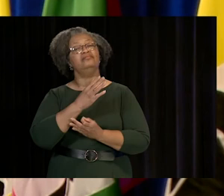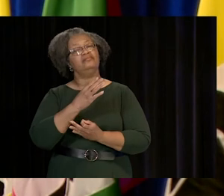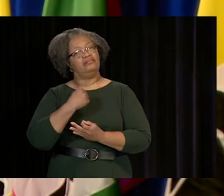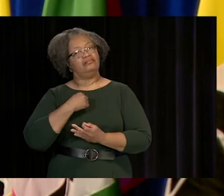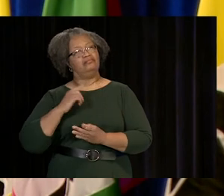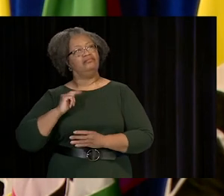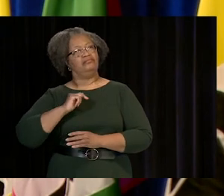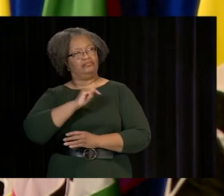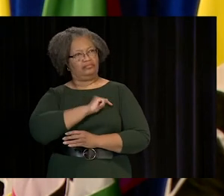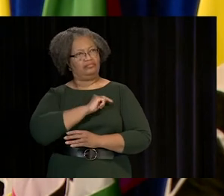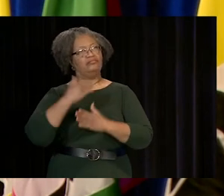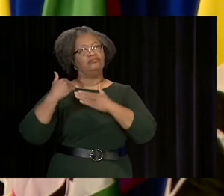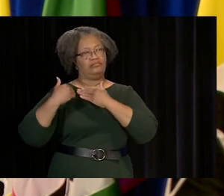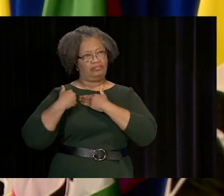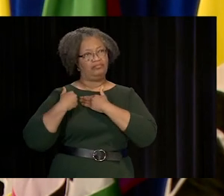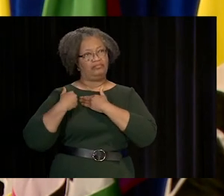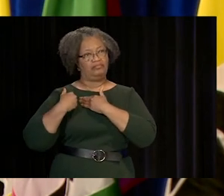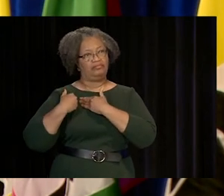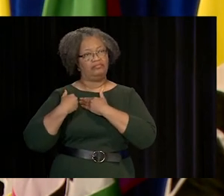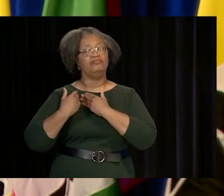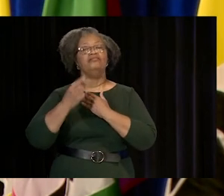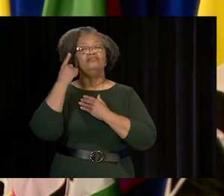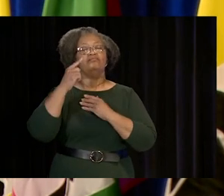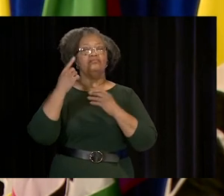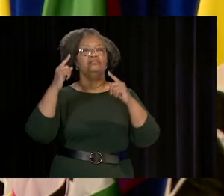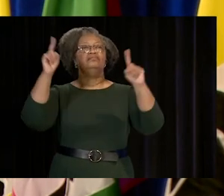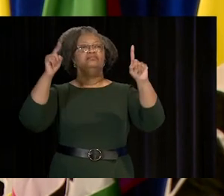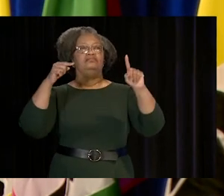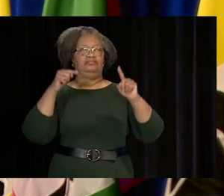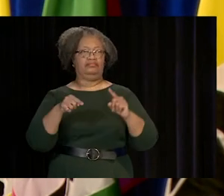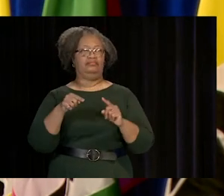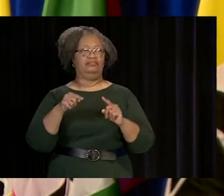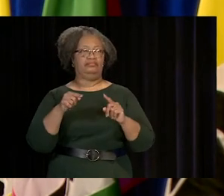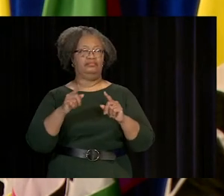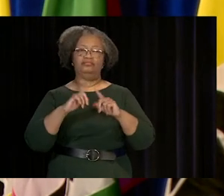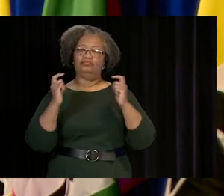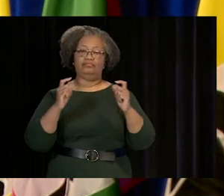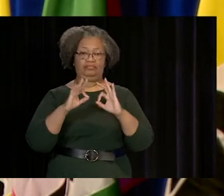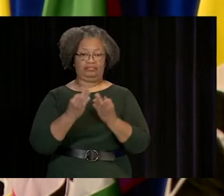YOU KNOW WHO YOU ARE, THE MOMS, THE DADS, THE AUNTS AND UNCLES,